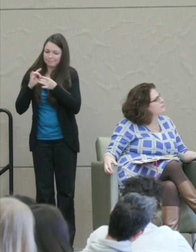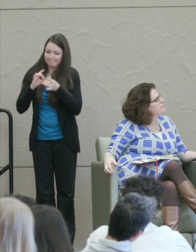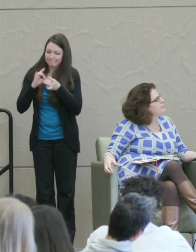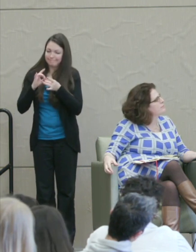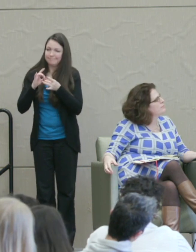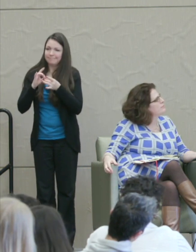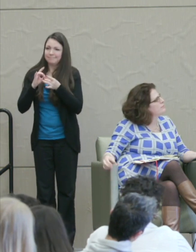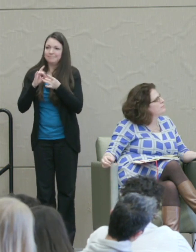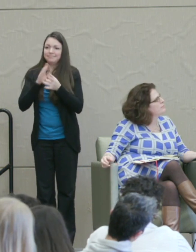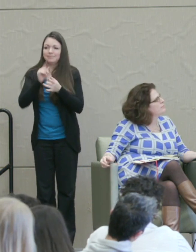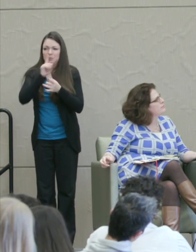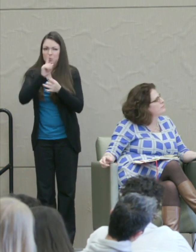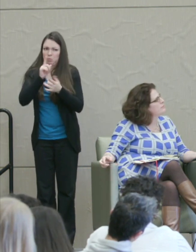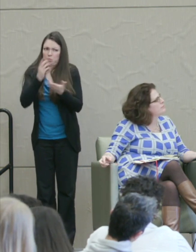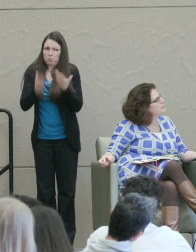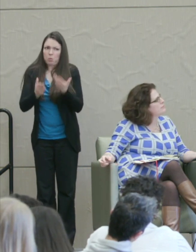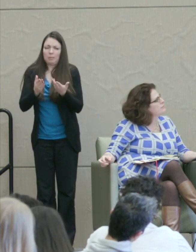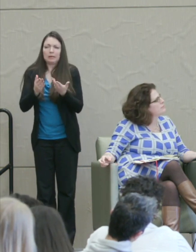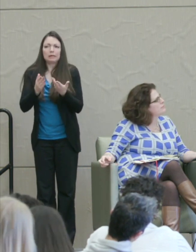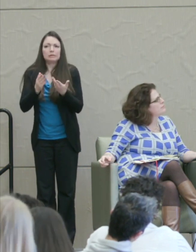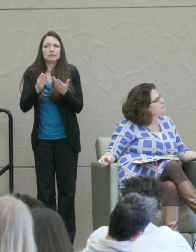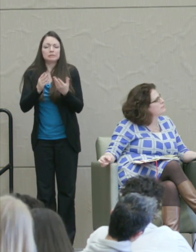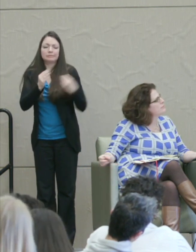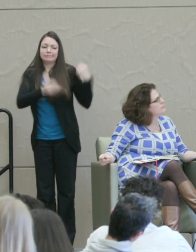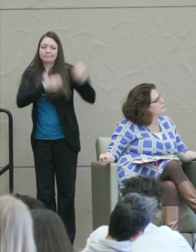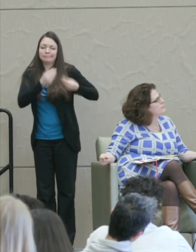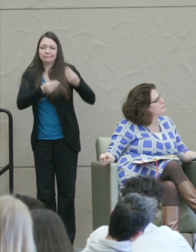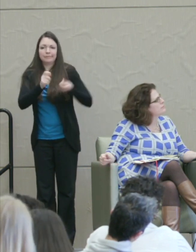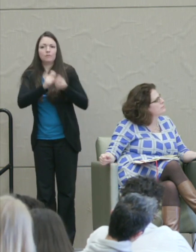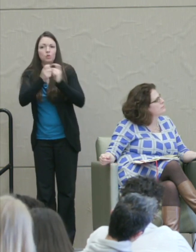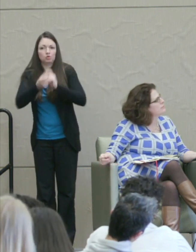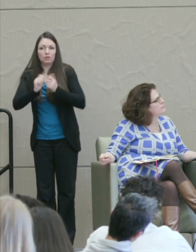And it really is probably evolutionary the way our minds work.